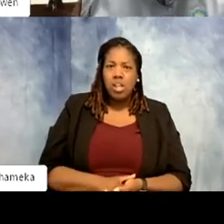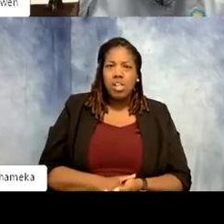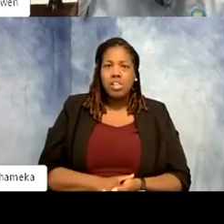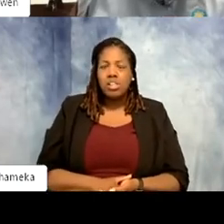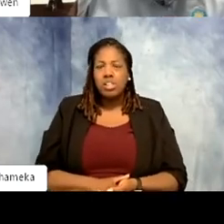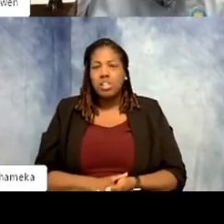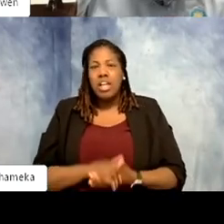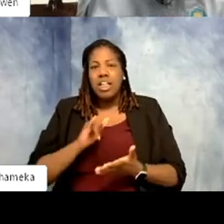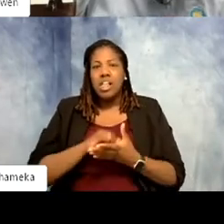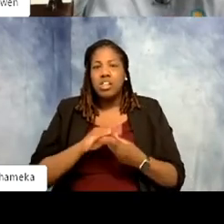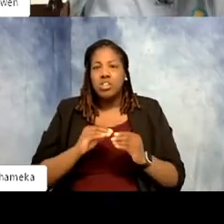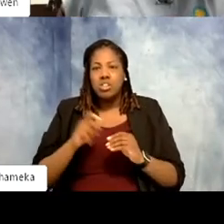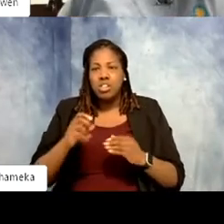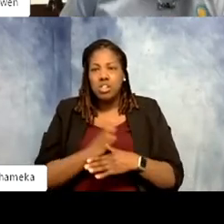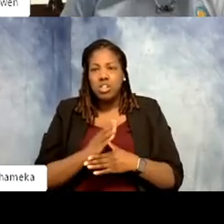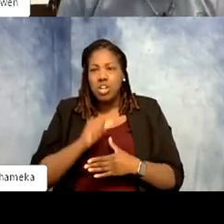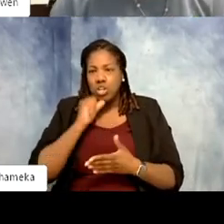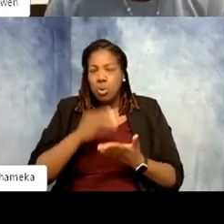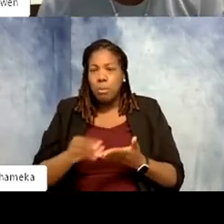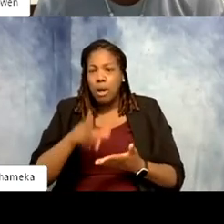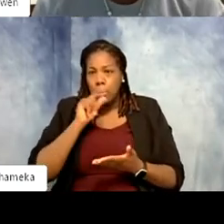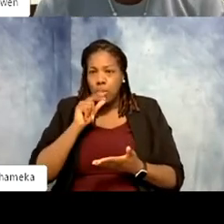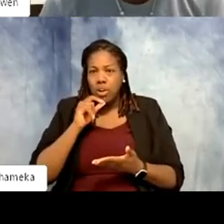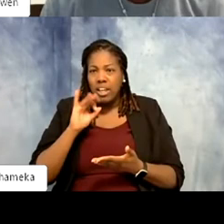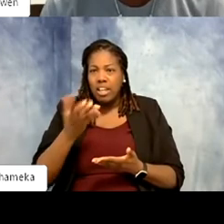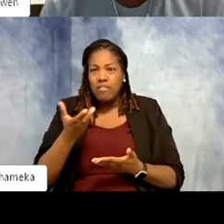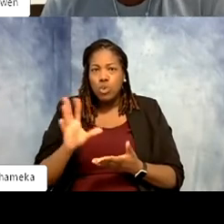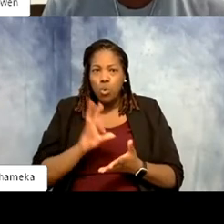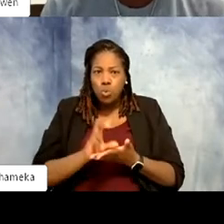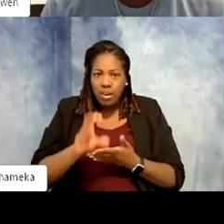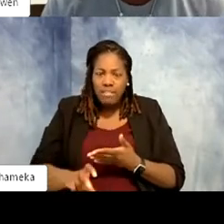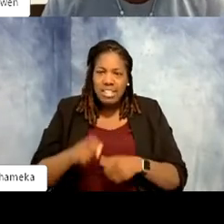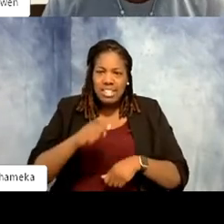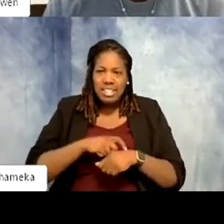to be told. Please don't purchase a bird if you don't want to put the time in. So I didn't buy any